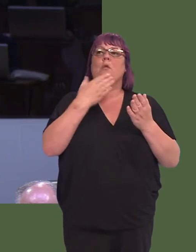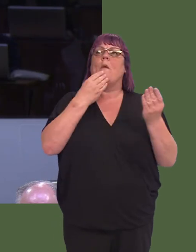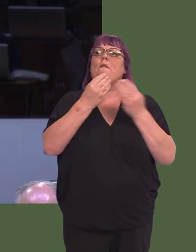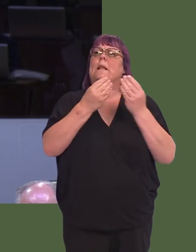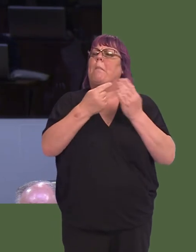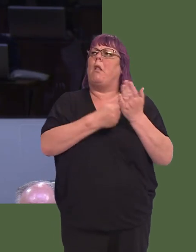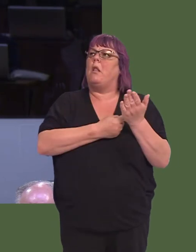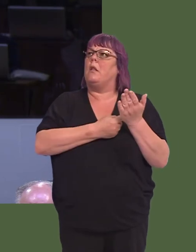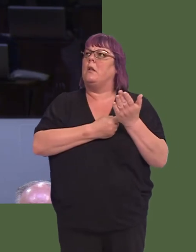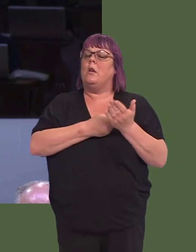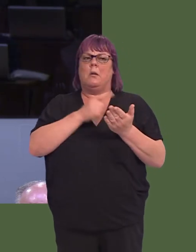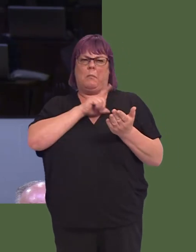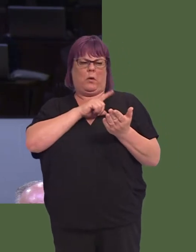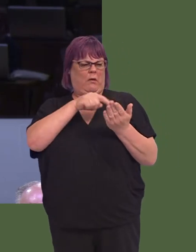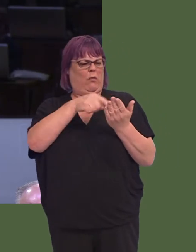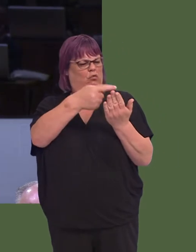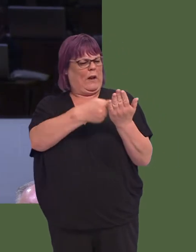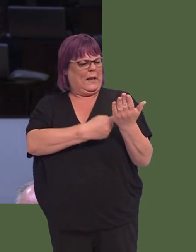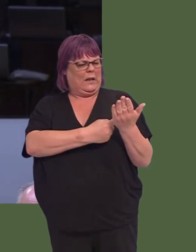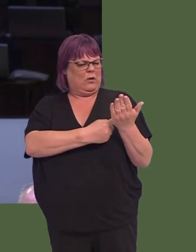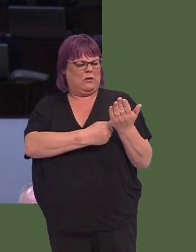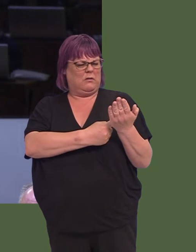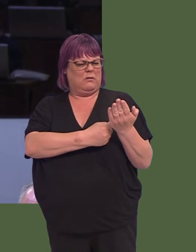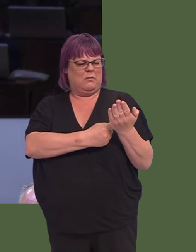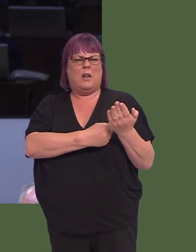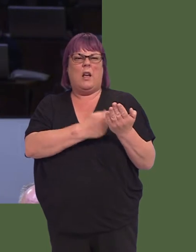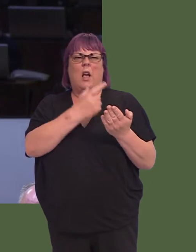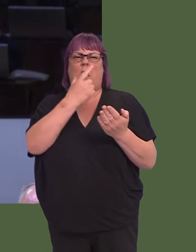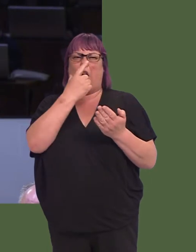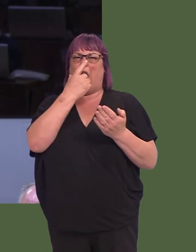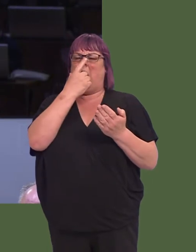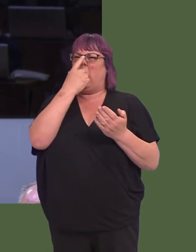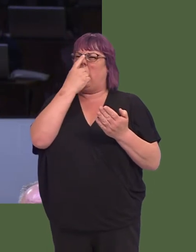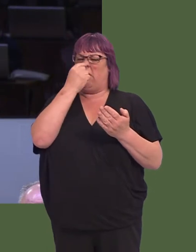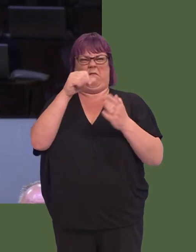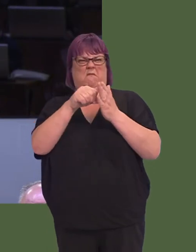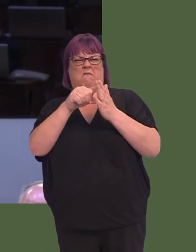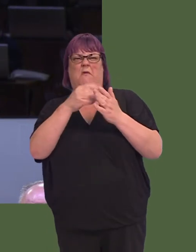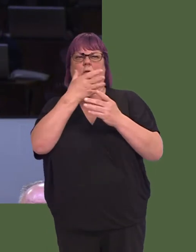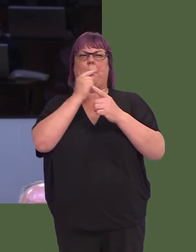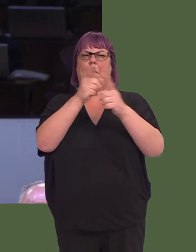that doesn't seem to be the caseóso that these regulations do not have these kinds of unintended consequences?